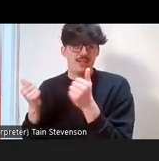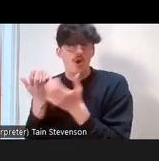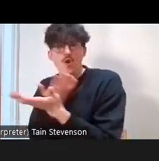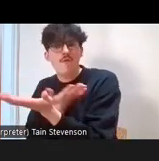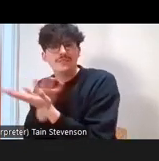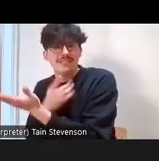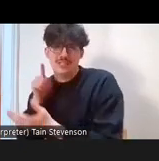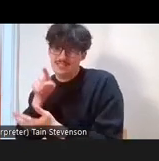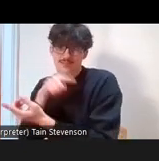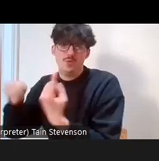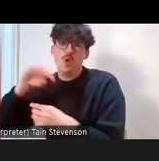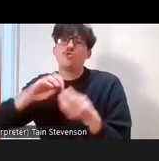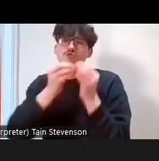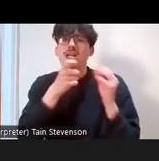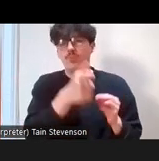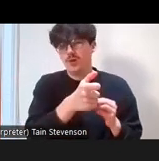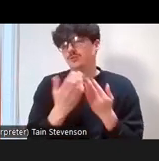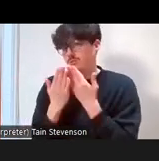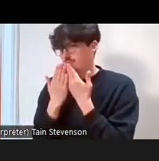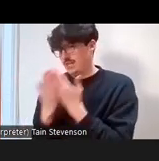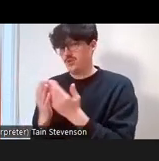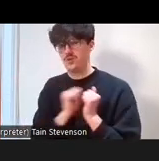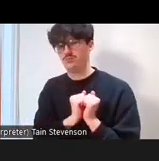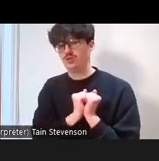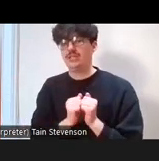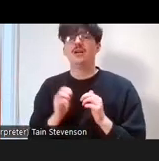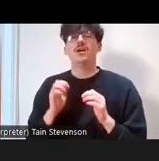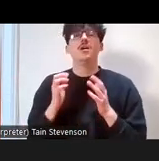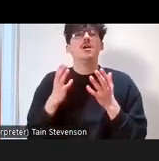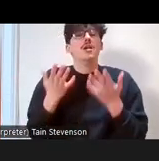which is really, really great to see and so I'm going to hand back to Tamsin now.